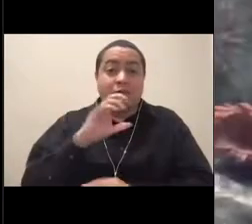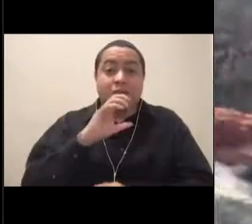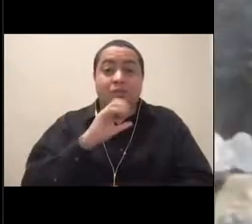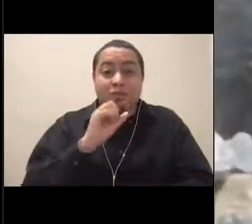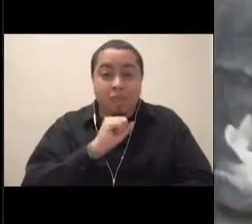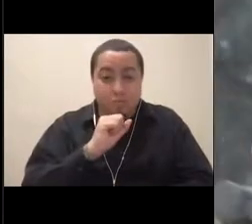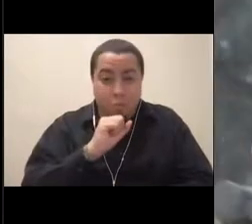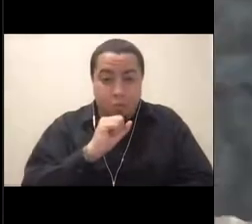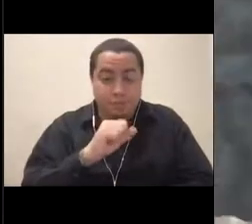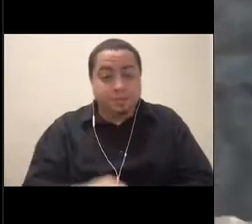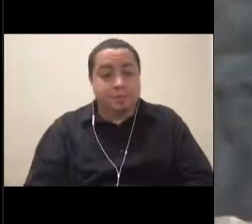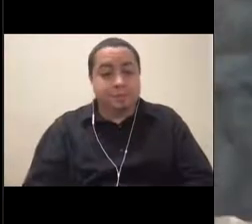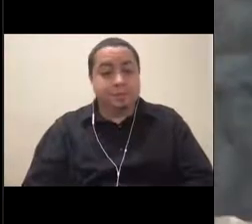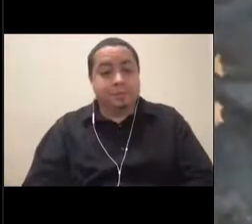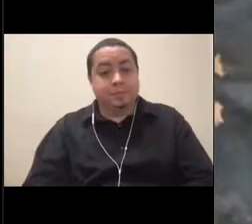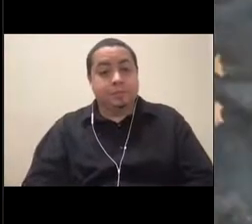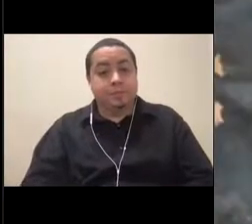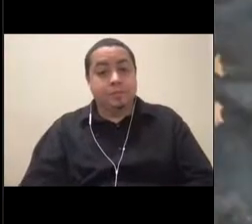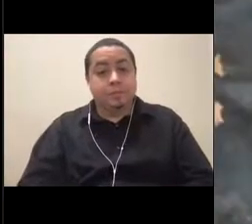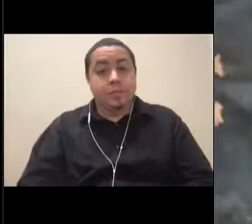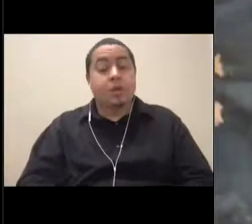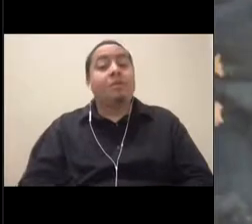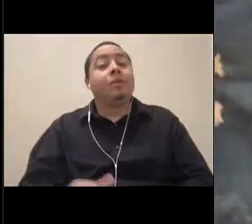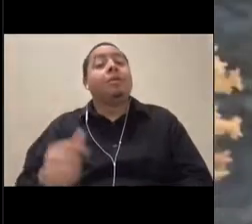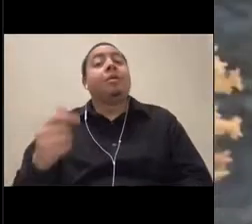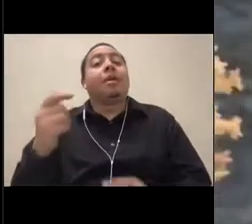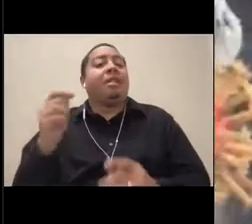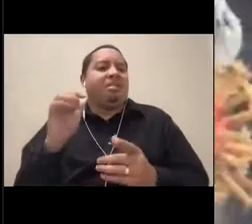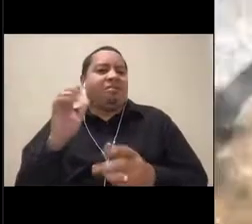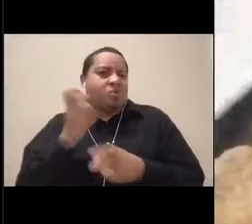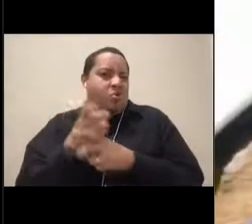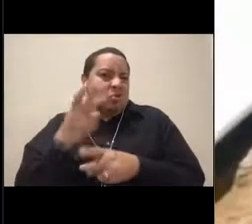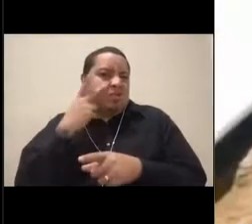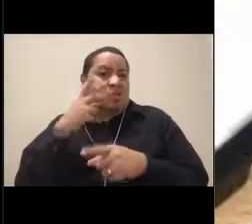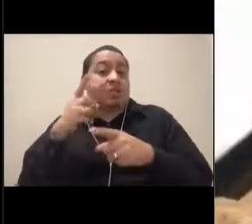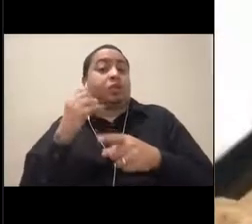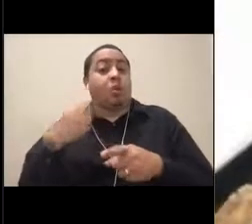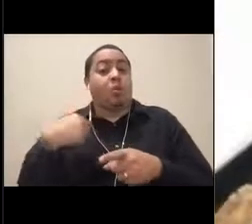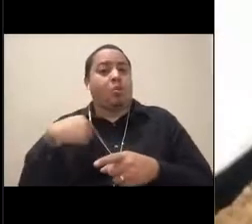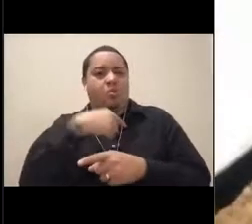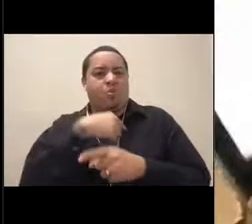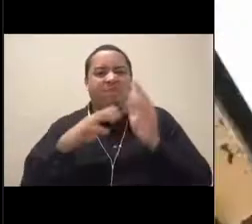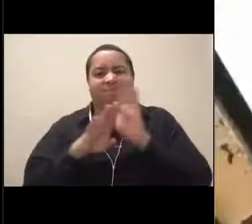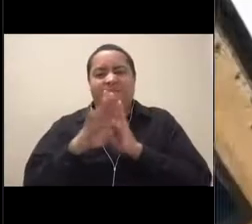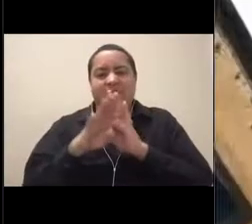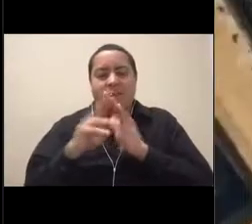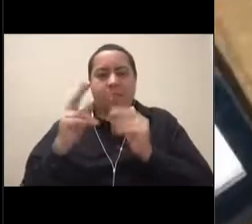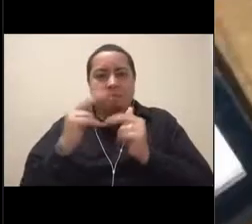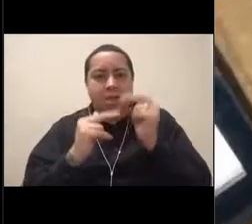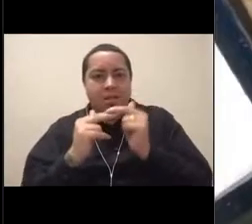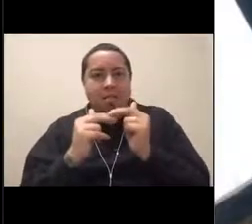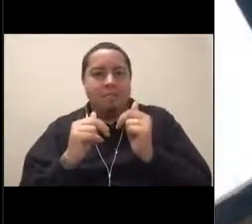So at the Exploration Center, we built a model of the deep sea. And this is actually a tank. There's no live animals,